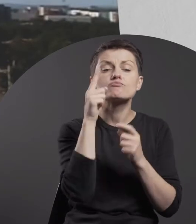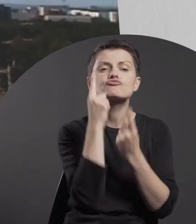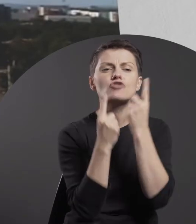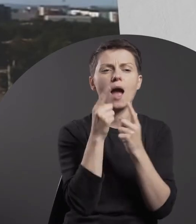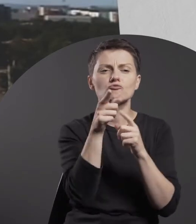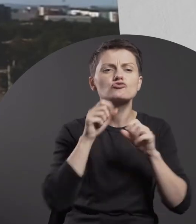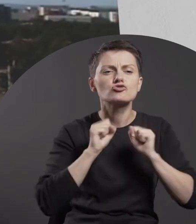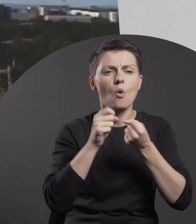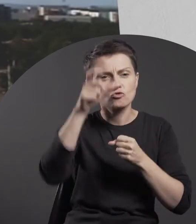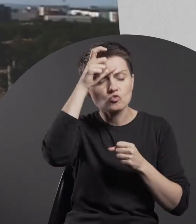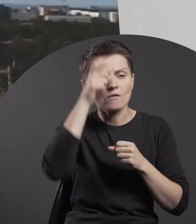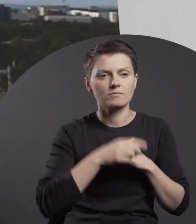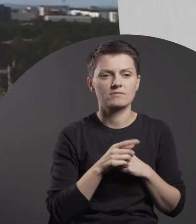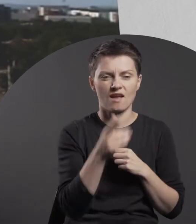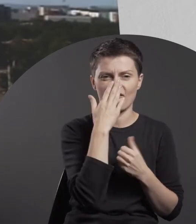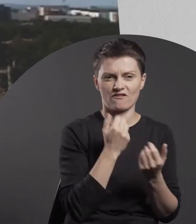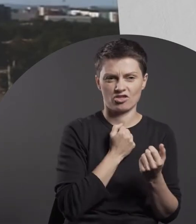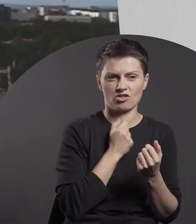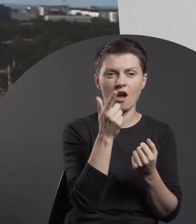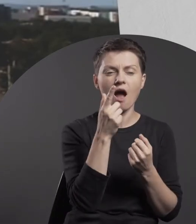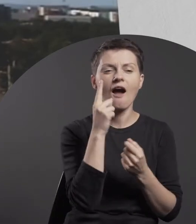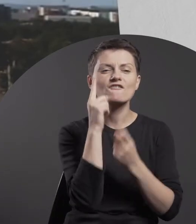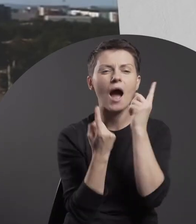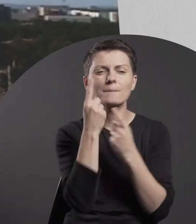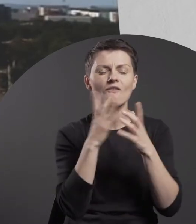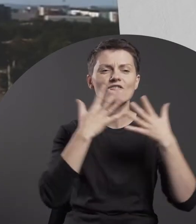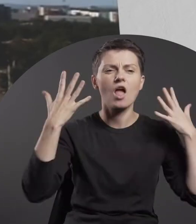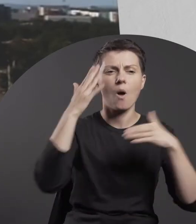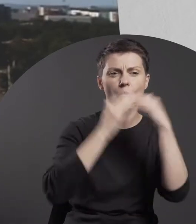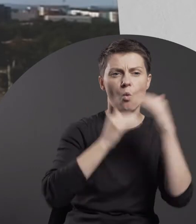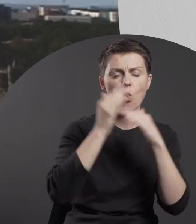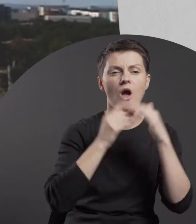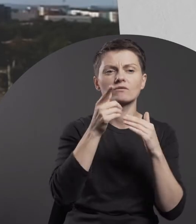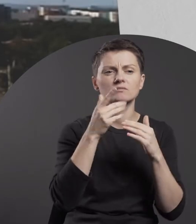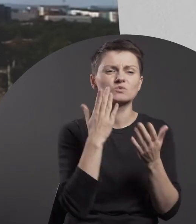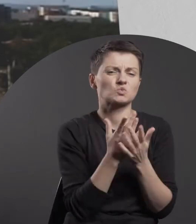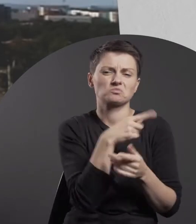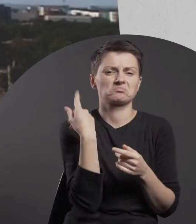The sight of factories and grand-scale buildings has ceased to surprise us